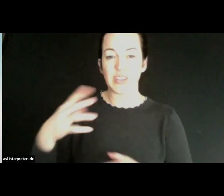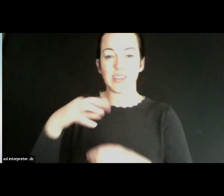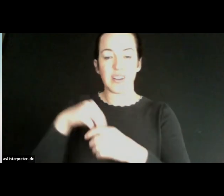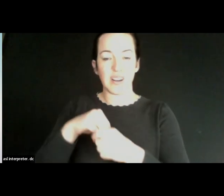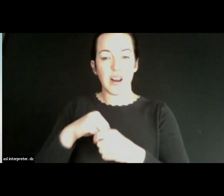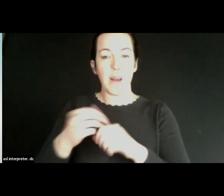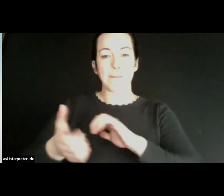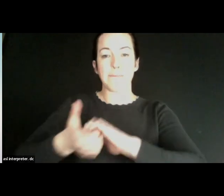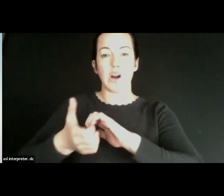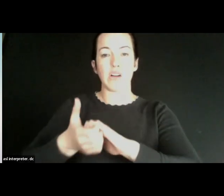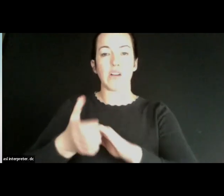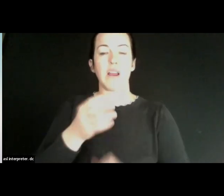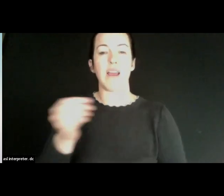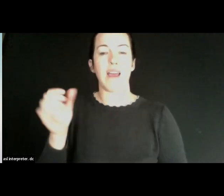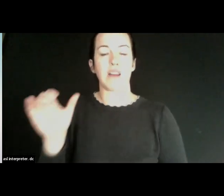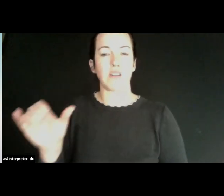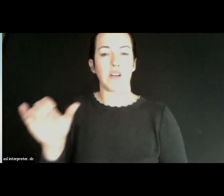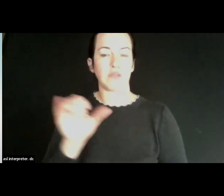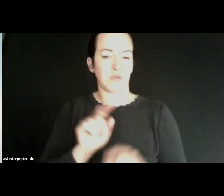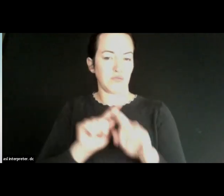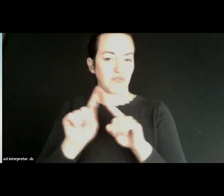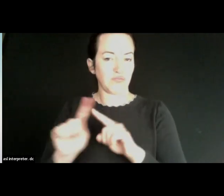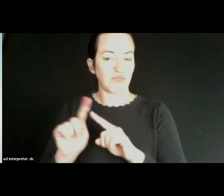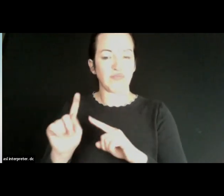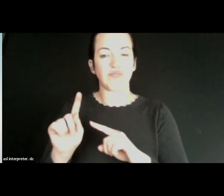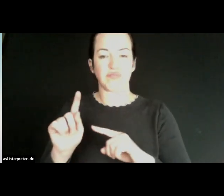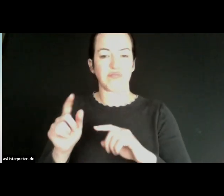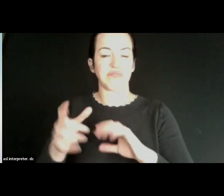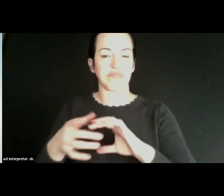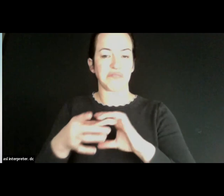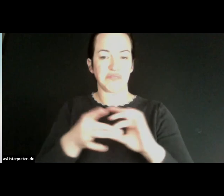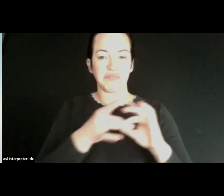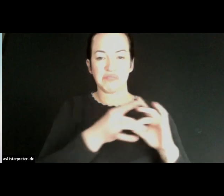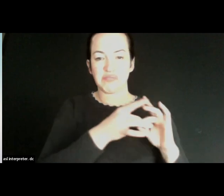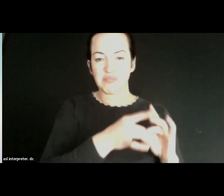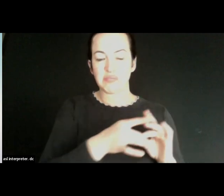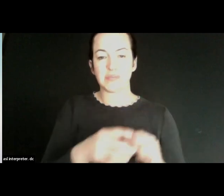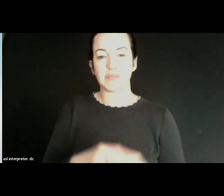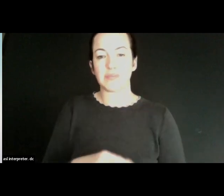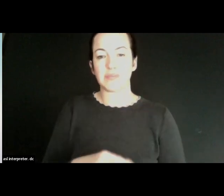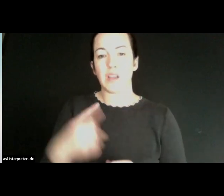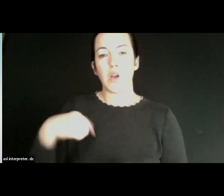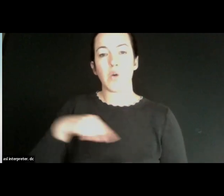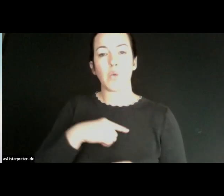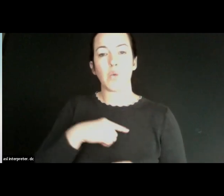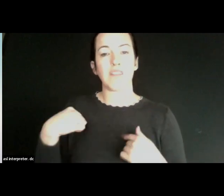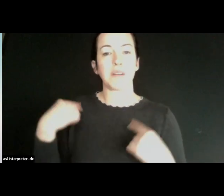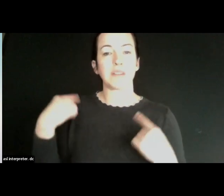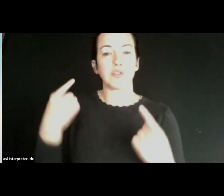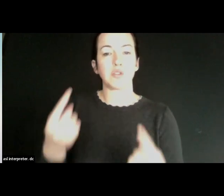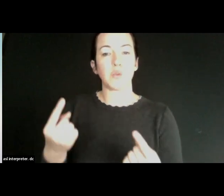and we also have a taking partners, and you know what we've been doing today is, you know,